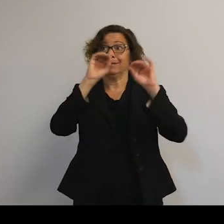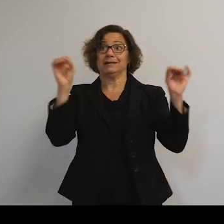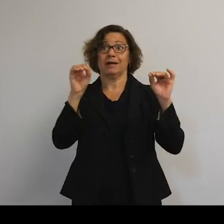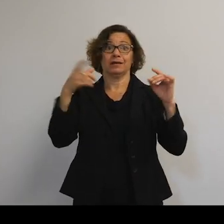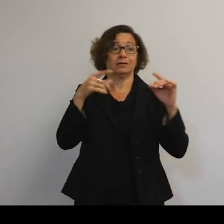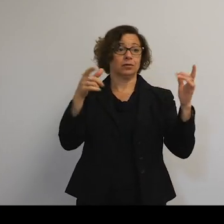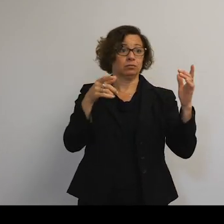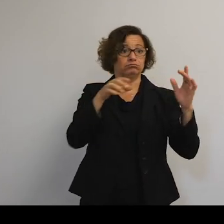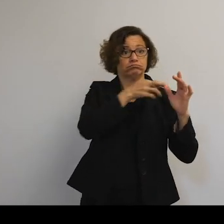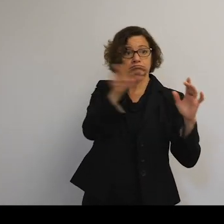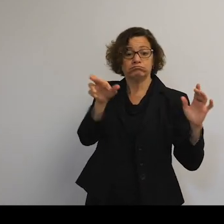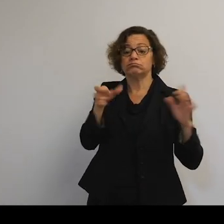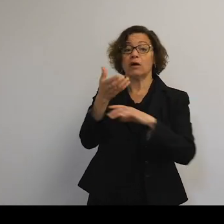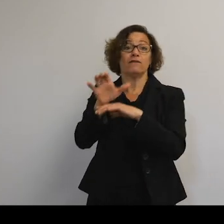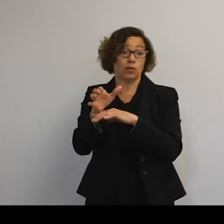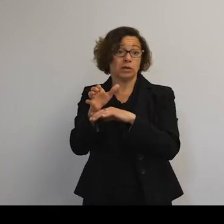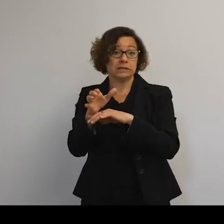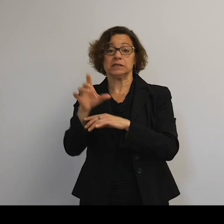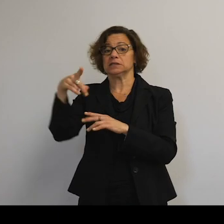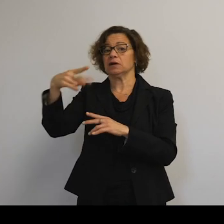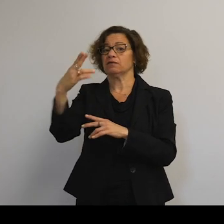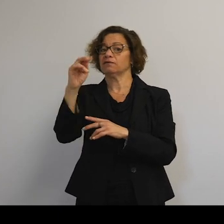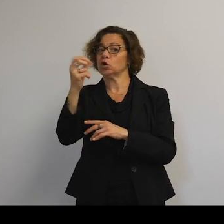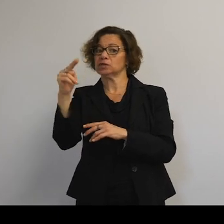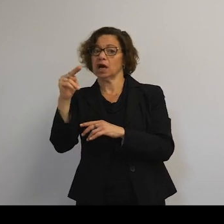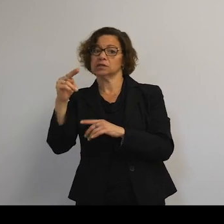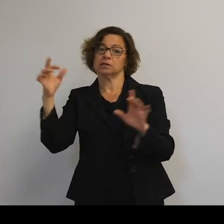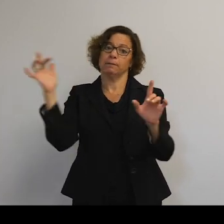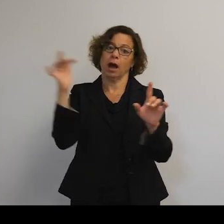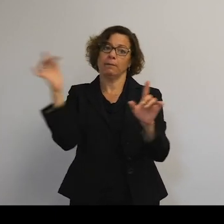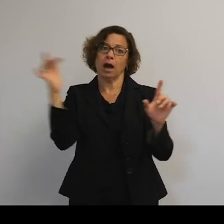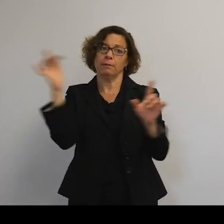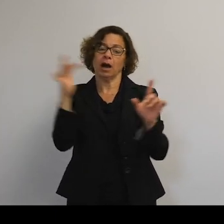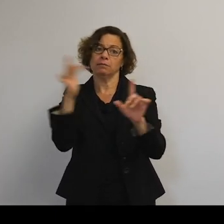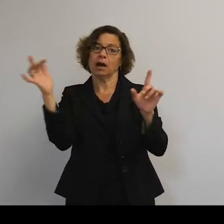These small forces build up and can push these objects and over decades or hundreds of years